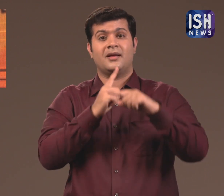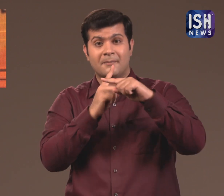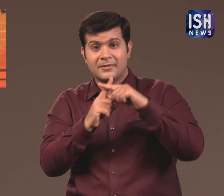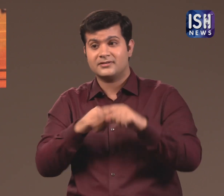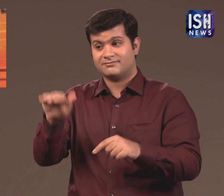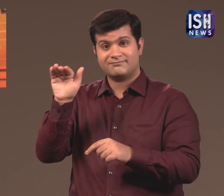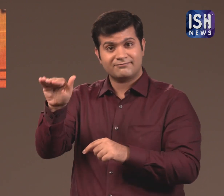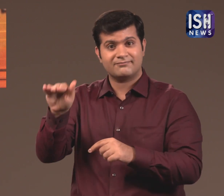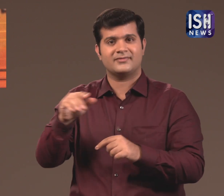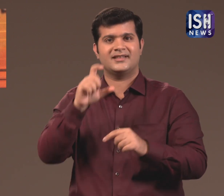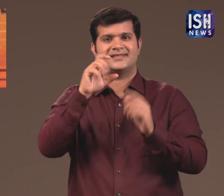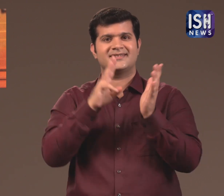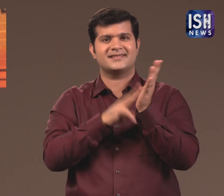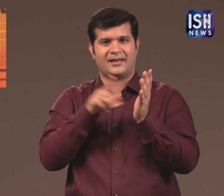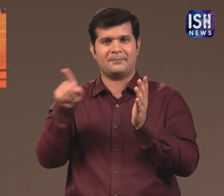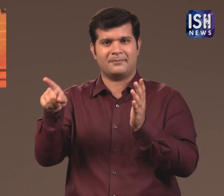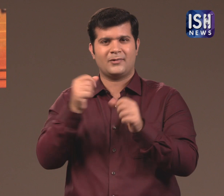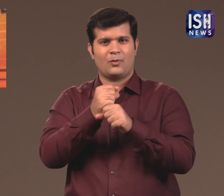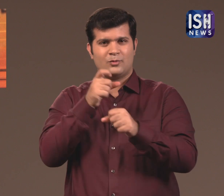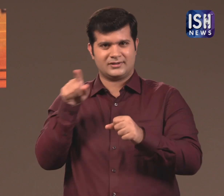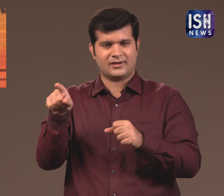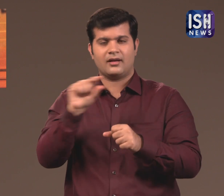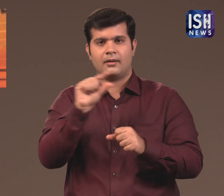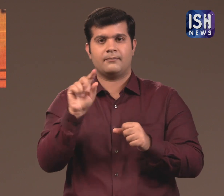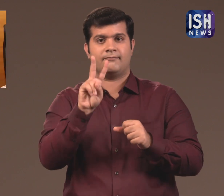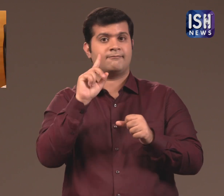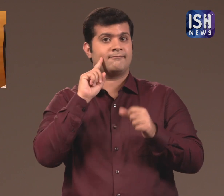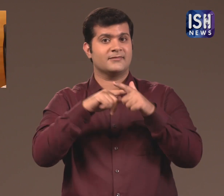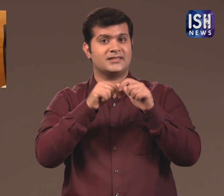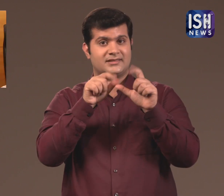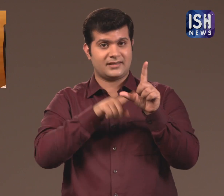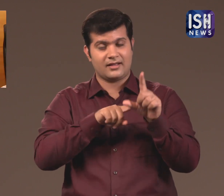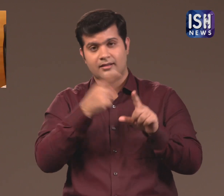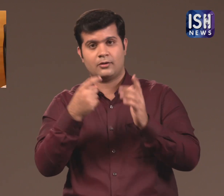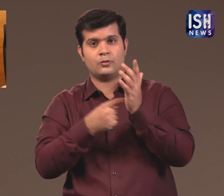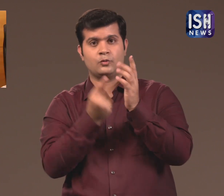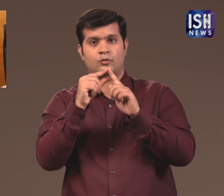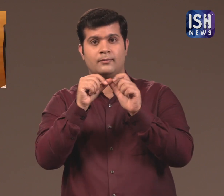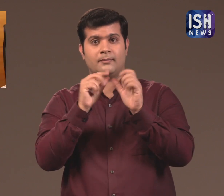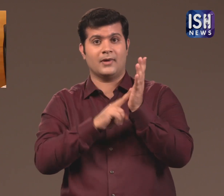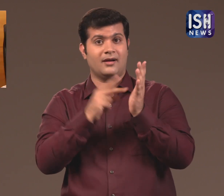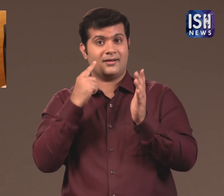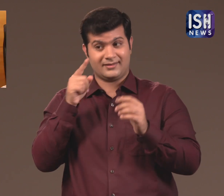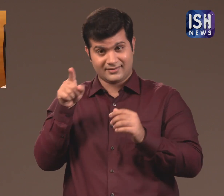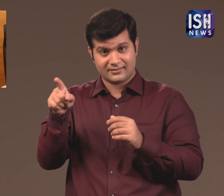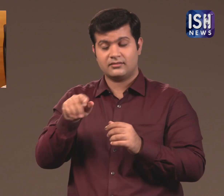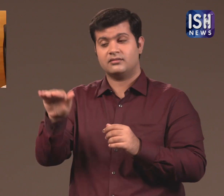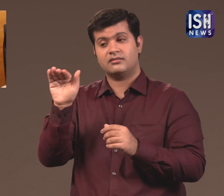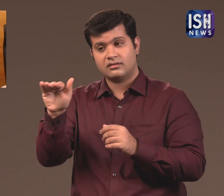He has even asked the Chief Minister of Gujarat Mr Vijay Rupani